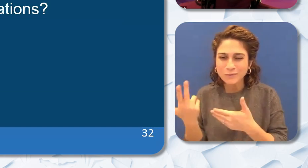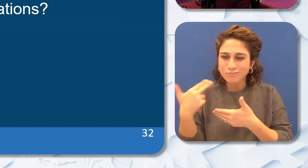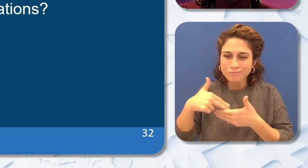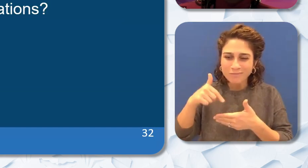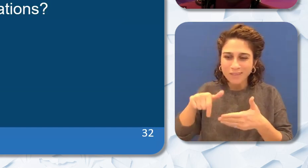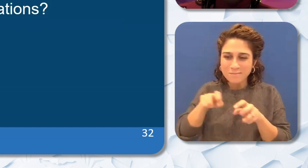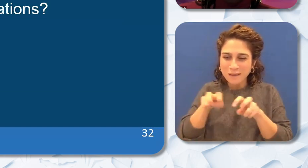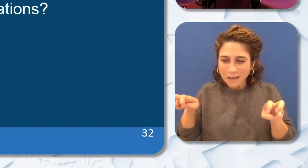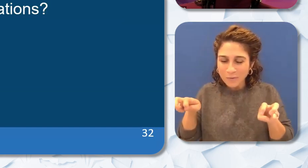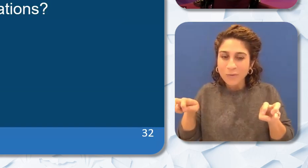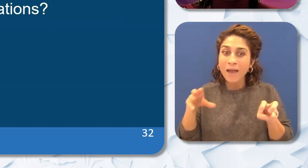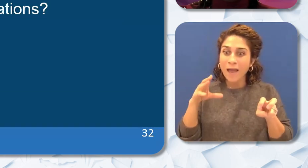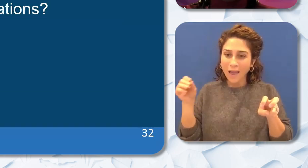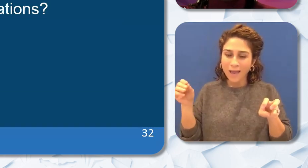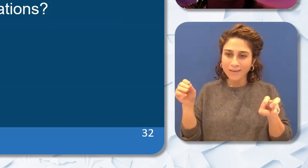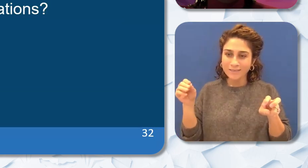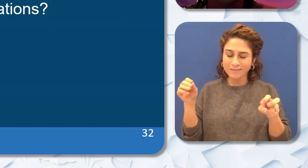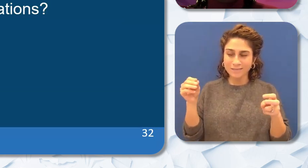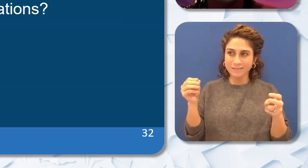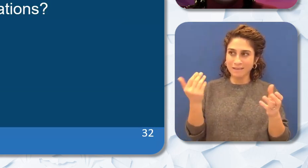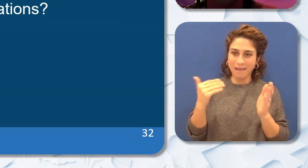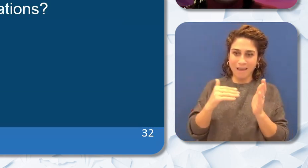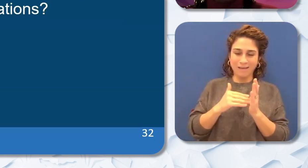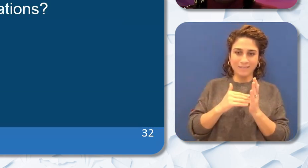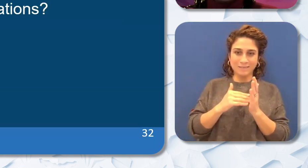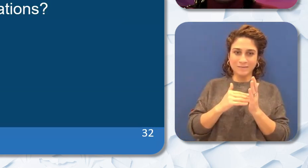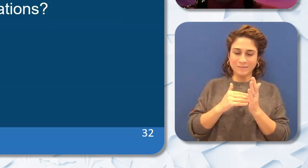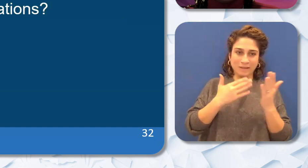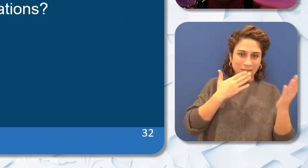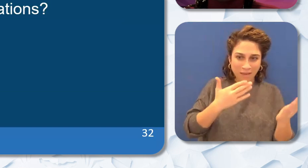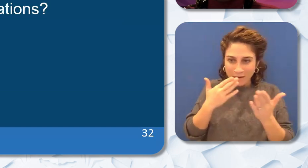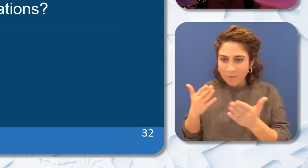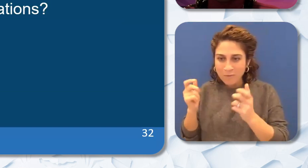and to publicly say thank you all for doing the necessary work to ensure California's diversity